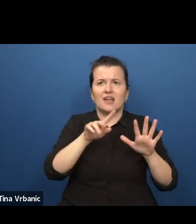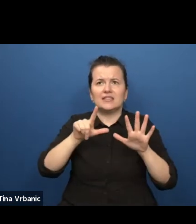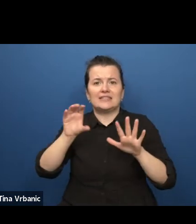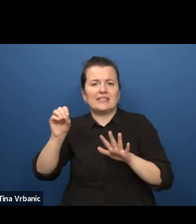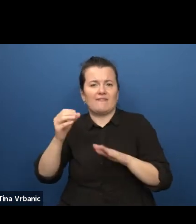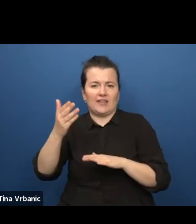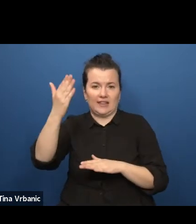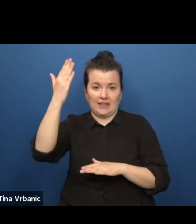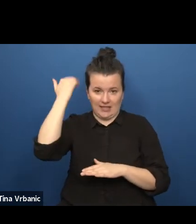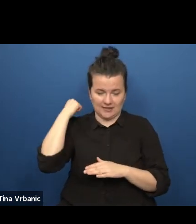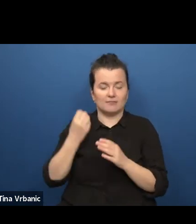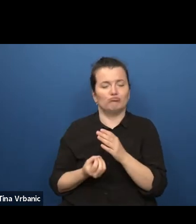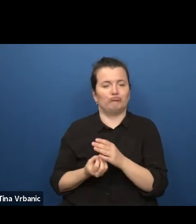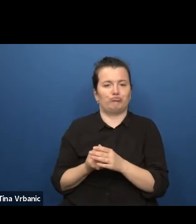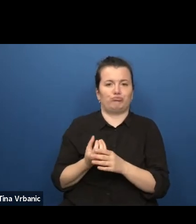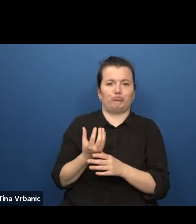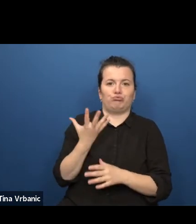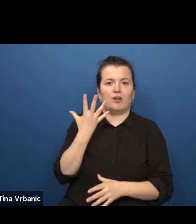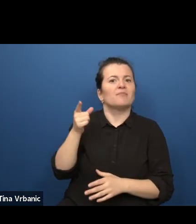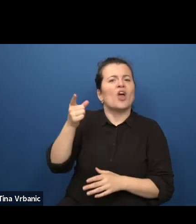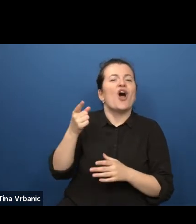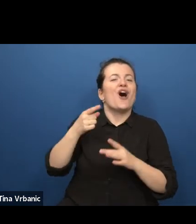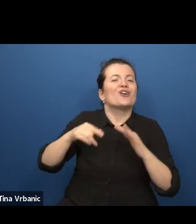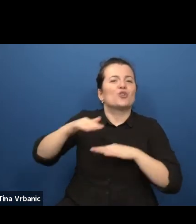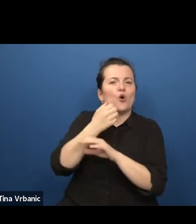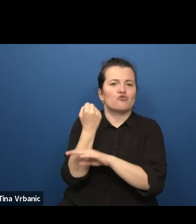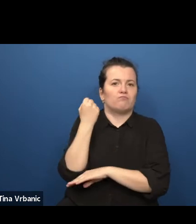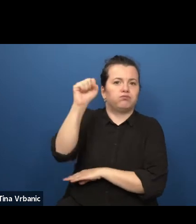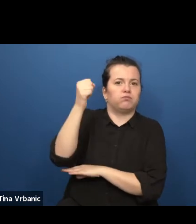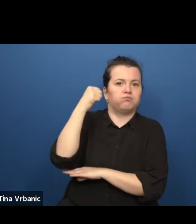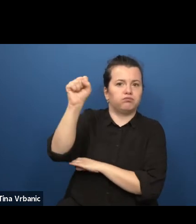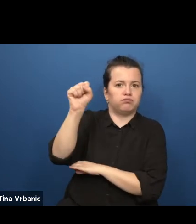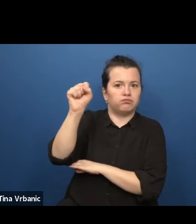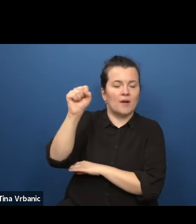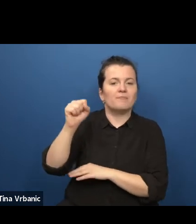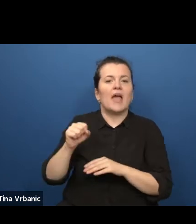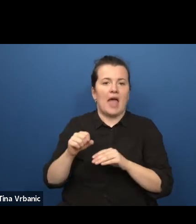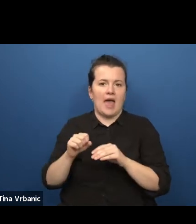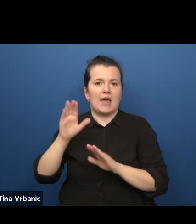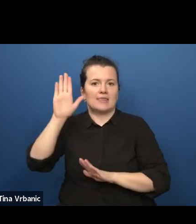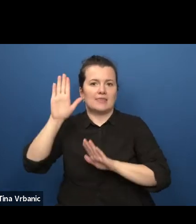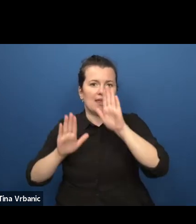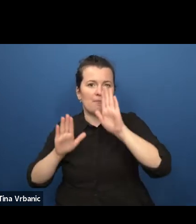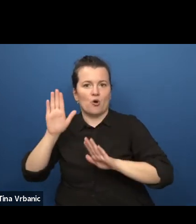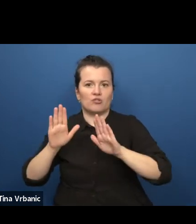It was a time of social revolution of democratizing and emancipation.